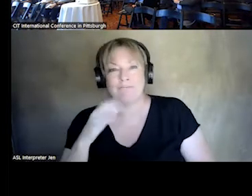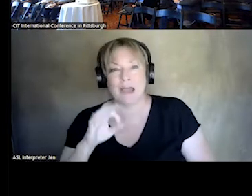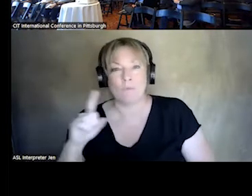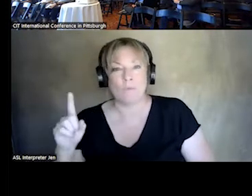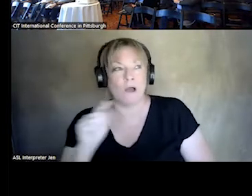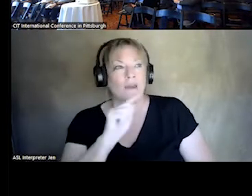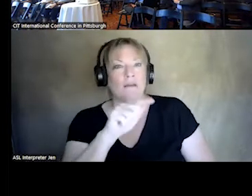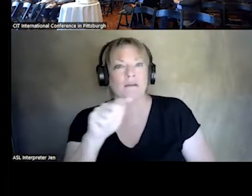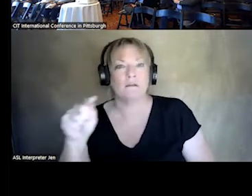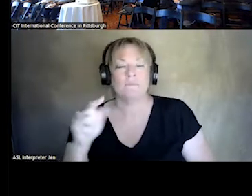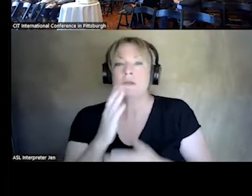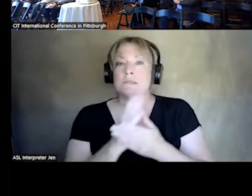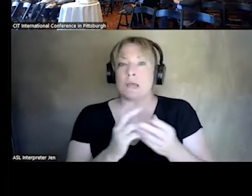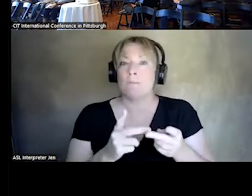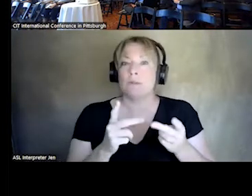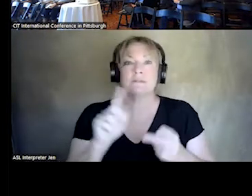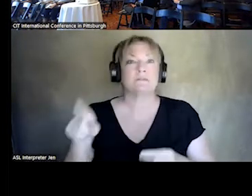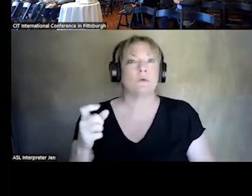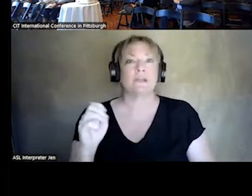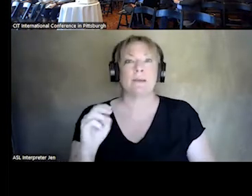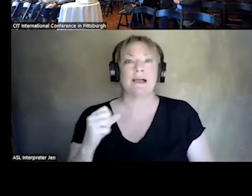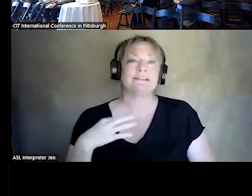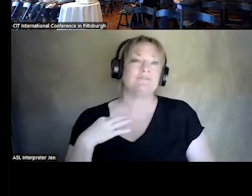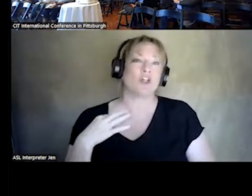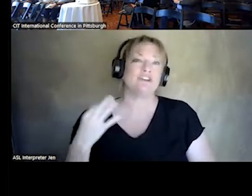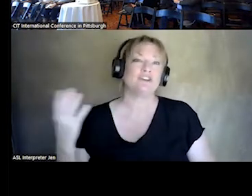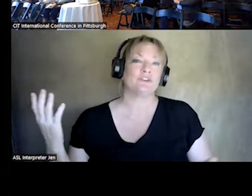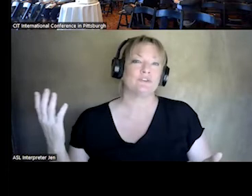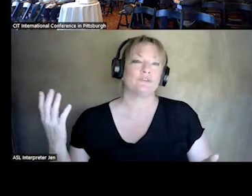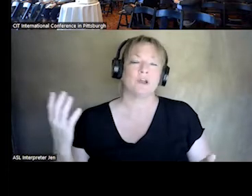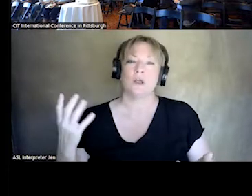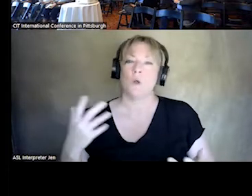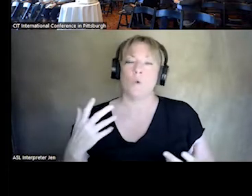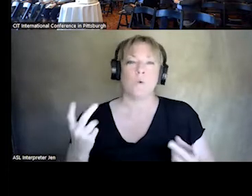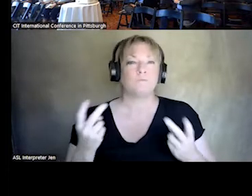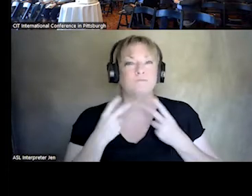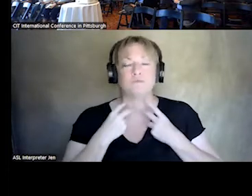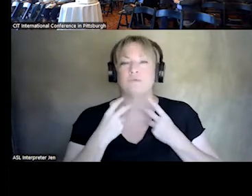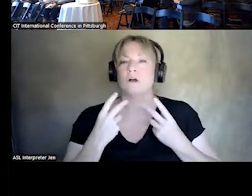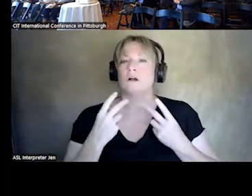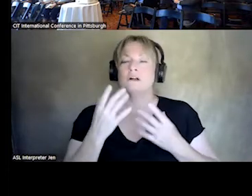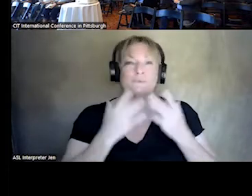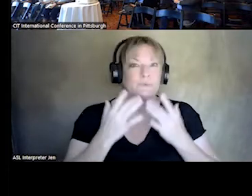THE ONLY EMS IS VOLUNTEER PROVIDED. THEY'RE SUPER STRAPPED. THEIR STAFFING IS GETTING OLDER. NOBODY